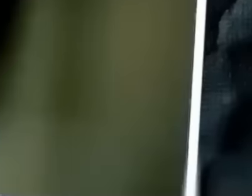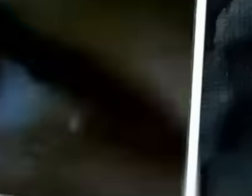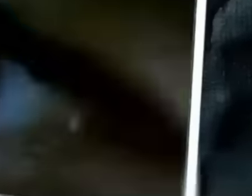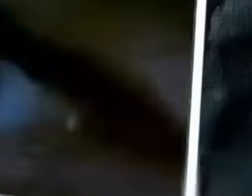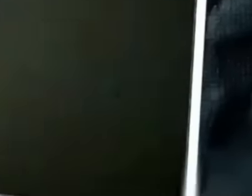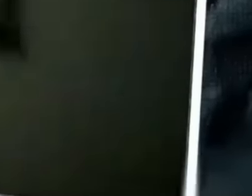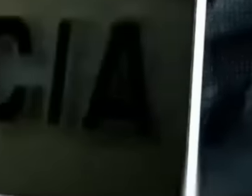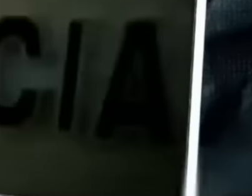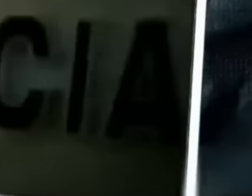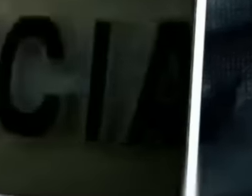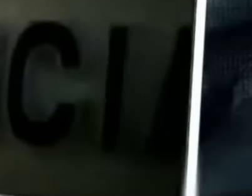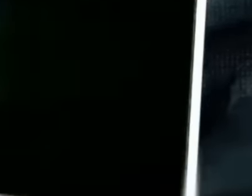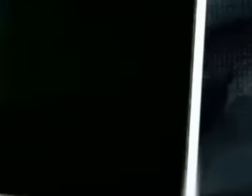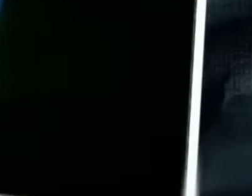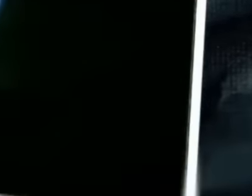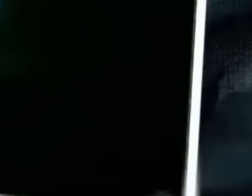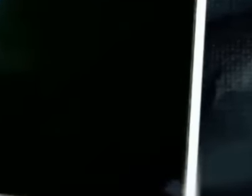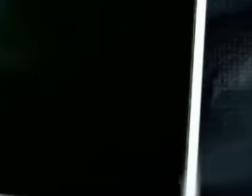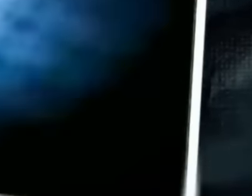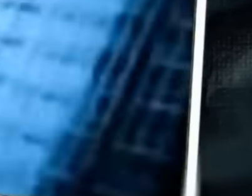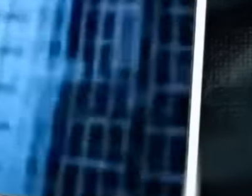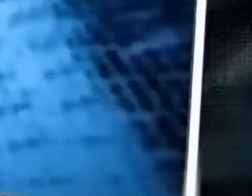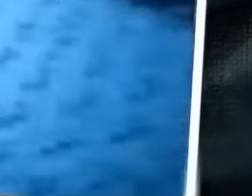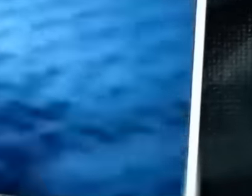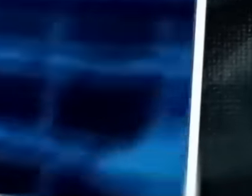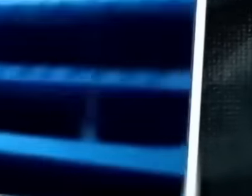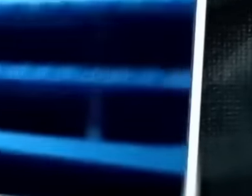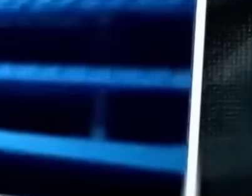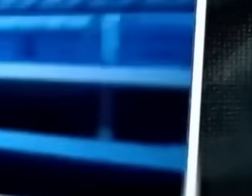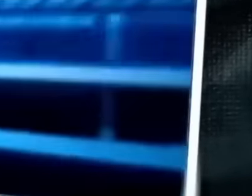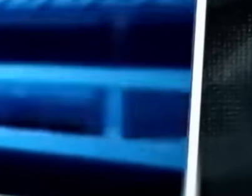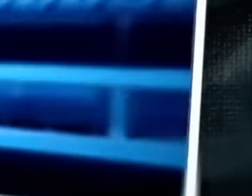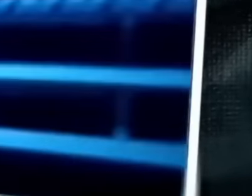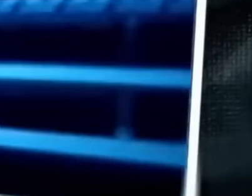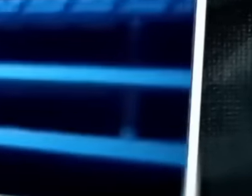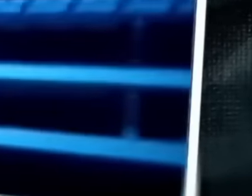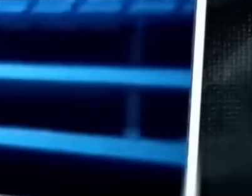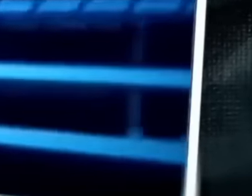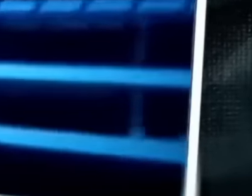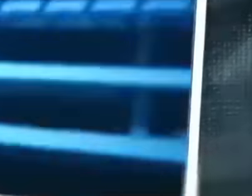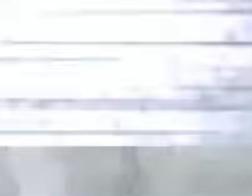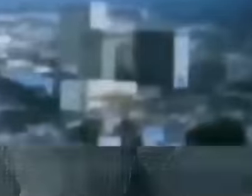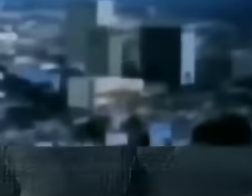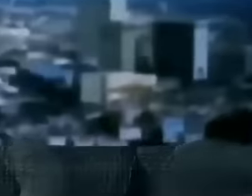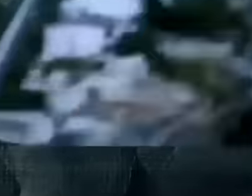and Felipe Calderón and nojos but also in one of the most onerous, opaque and